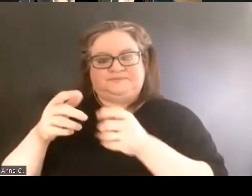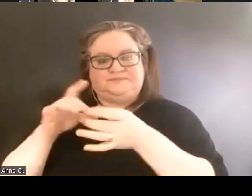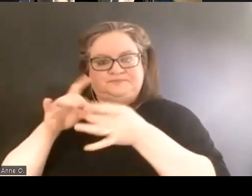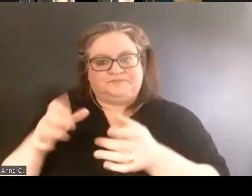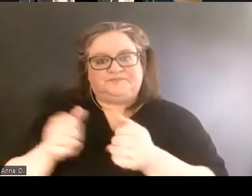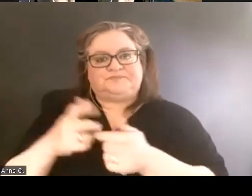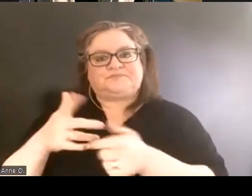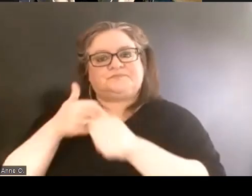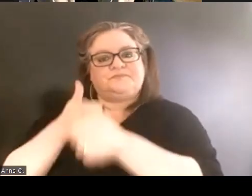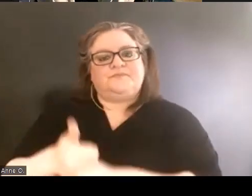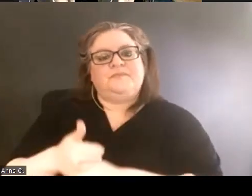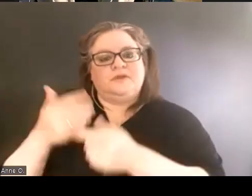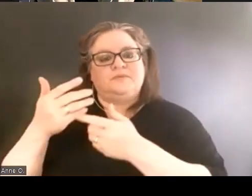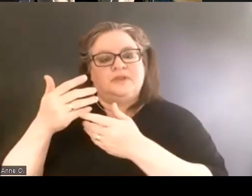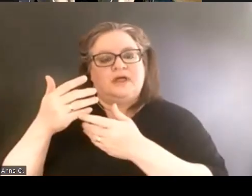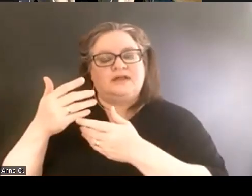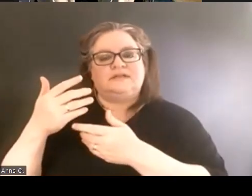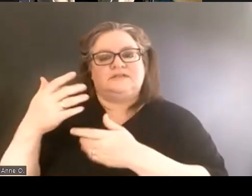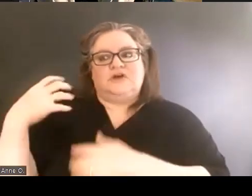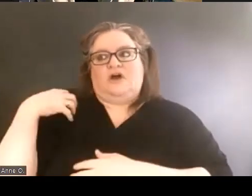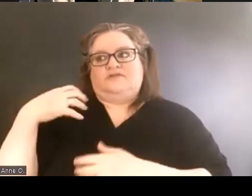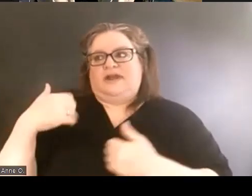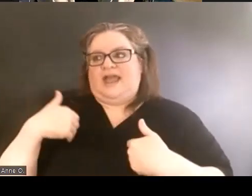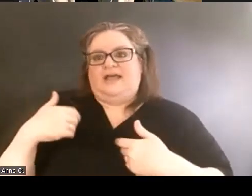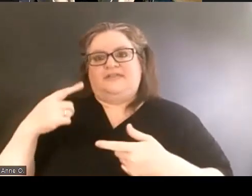who had the authority and the resources